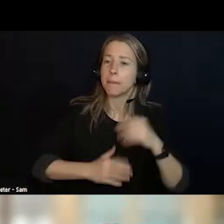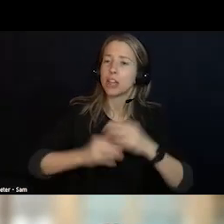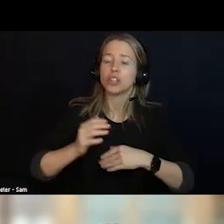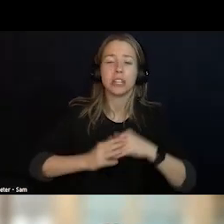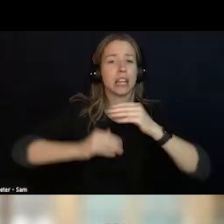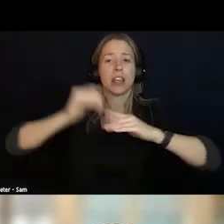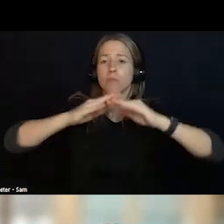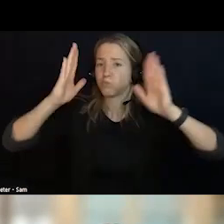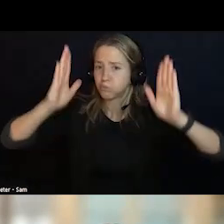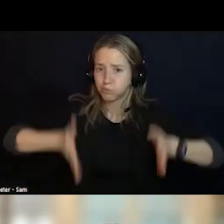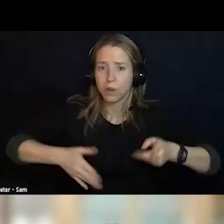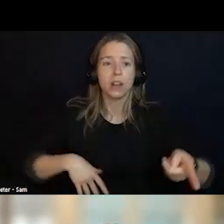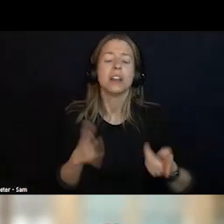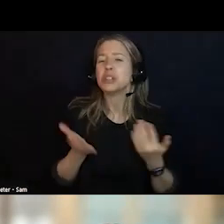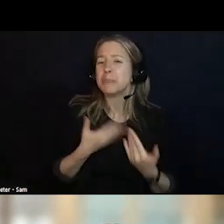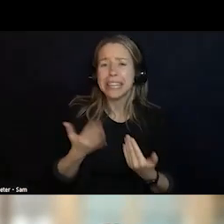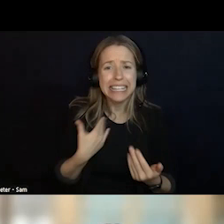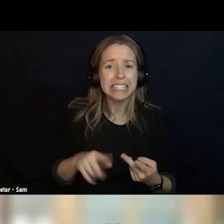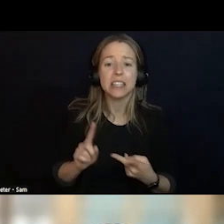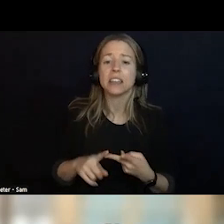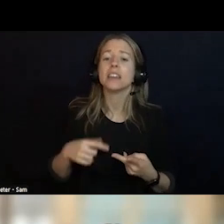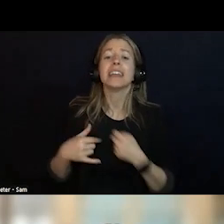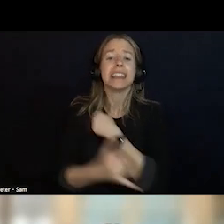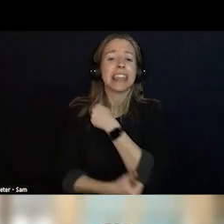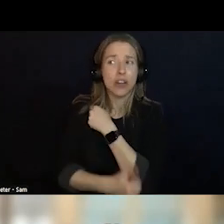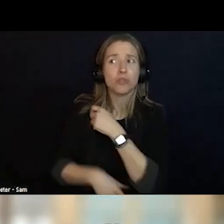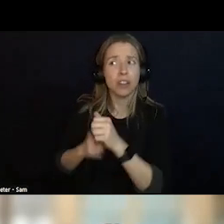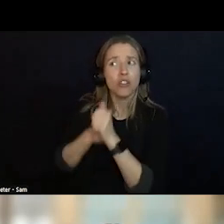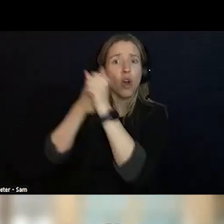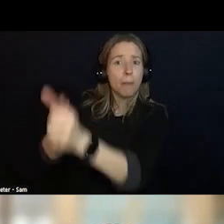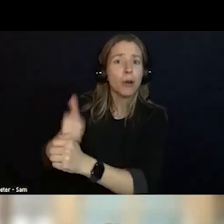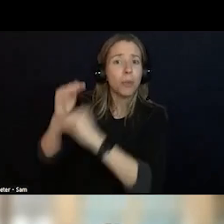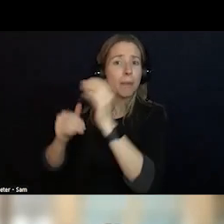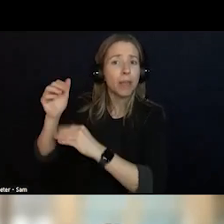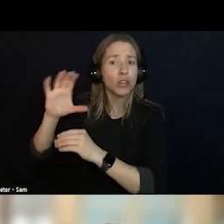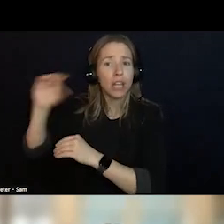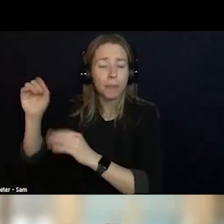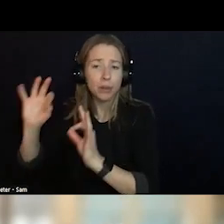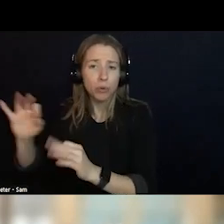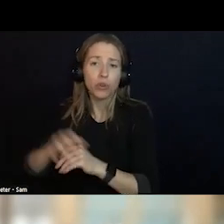COOPERATE WITH THE BUILDER AND GET IT DONE QUICKLY. ANYWAY, IT TOOK THREE YEARS.